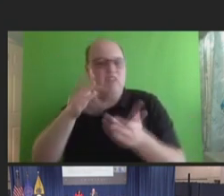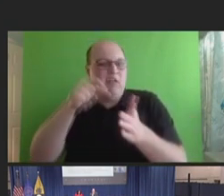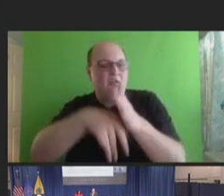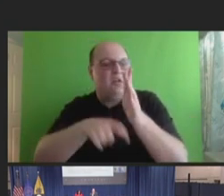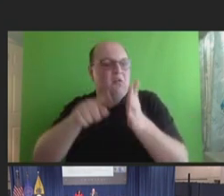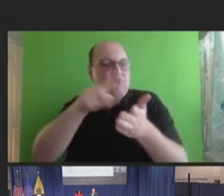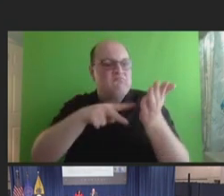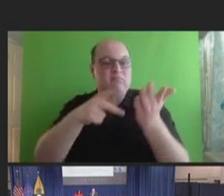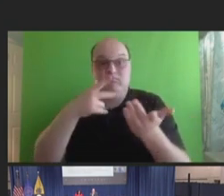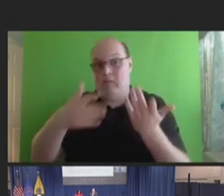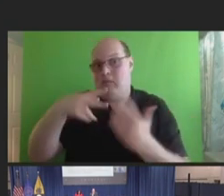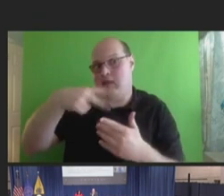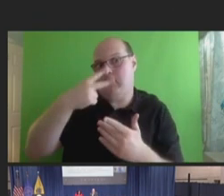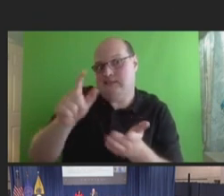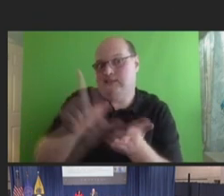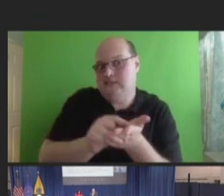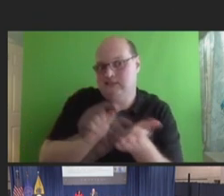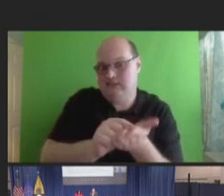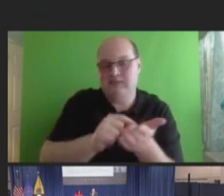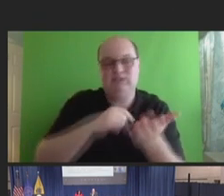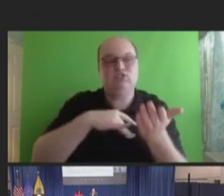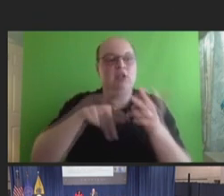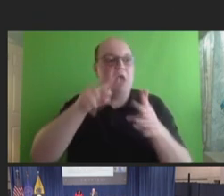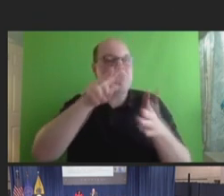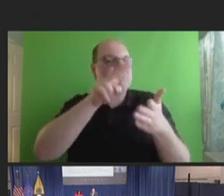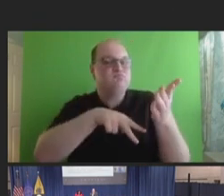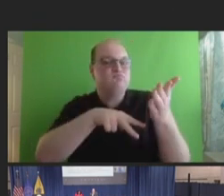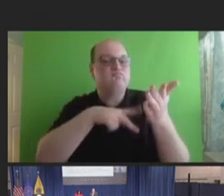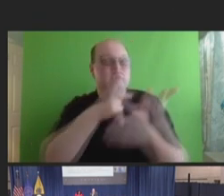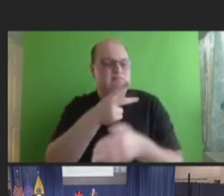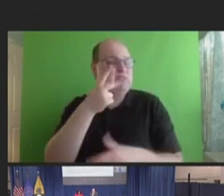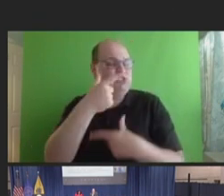who've not seen this manuscript, to take a long look at it. But I think some of the things